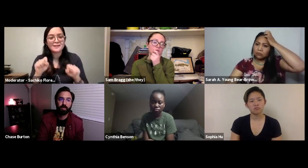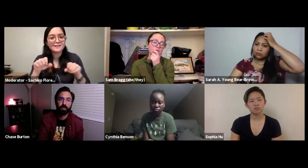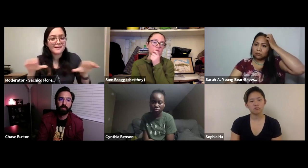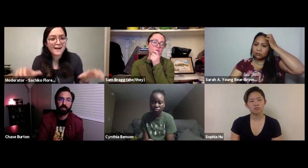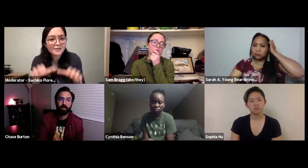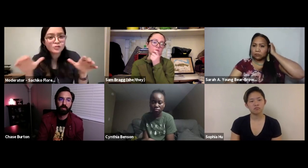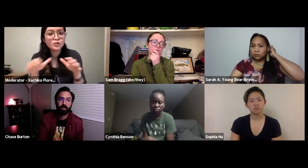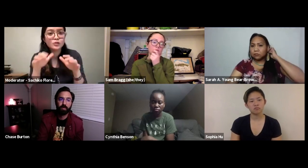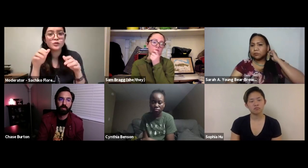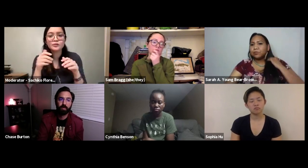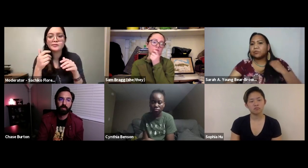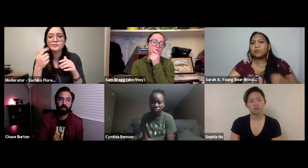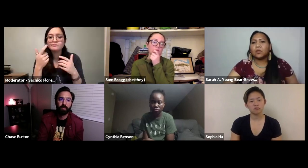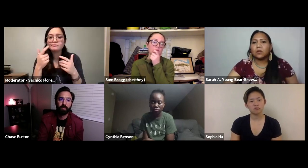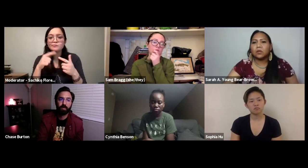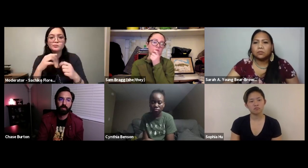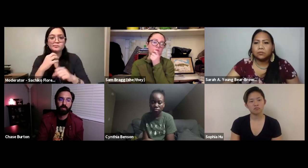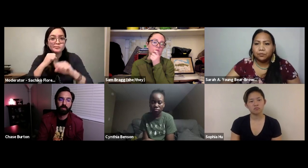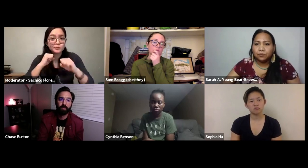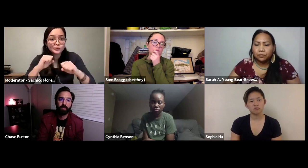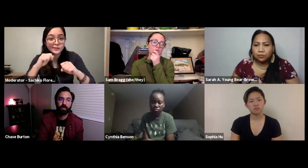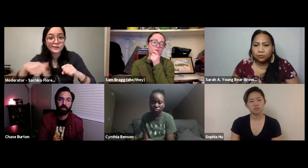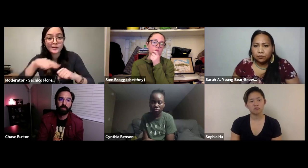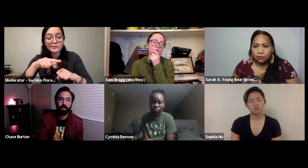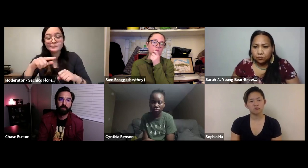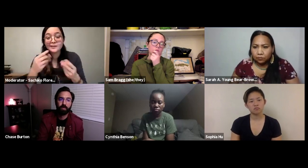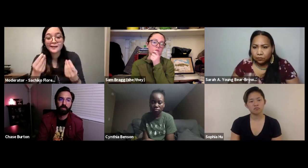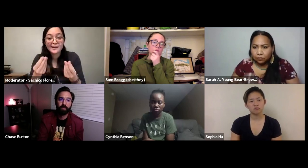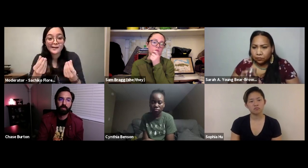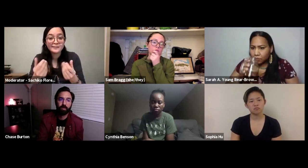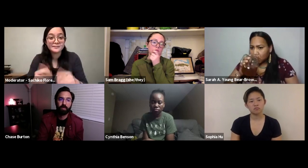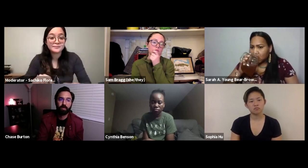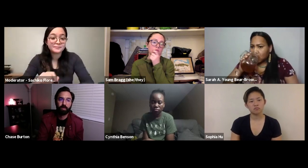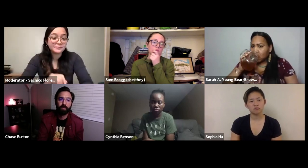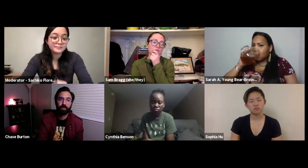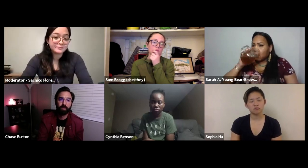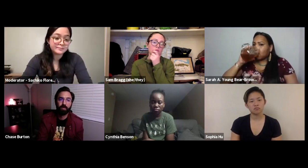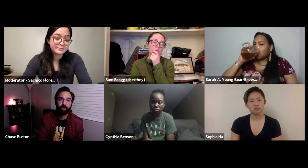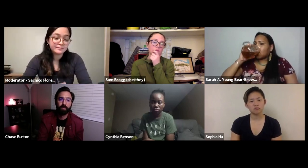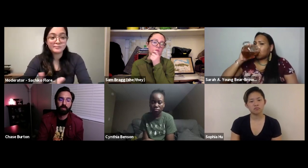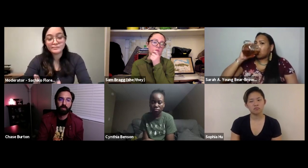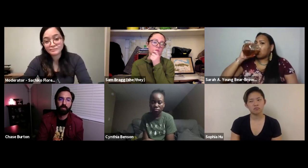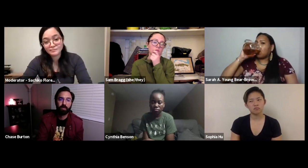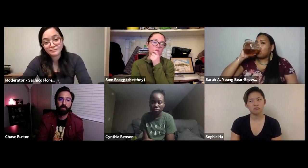comments about as you know, deaf community members, how can we act? How can we protect